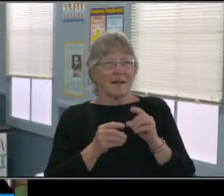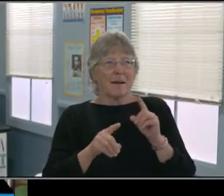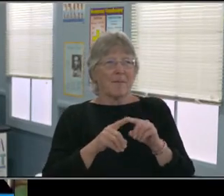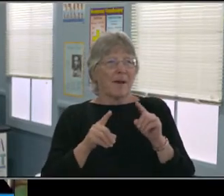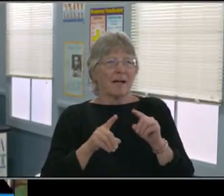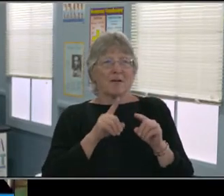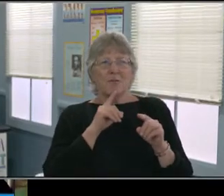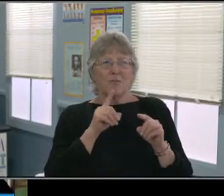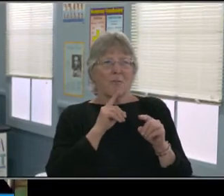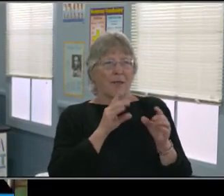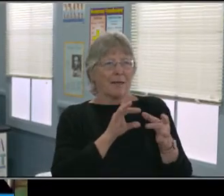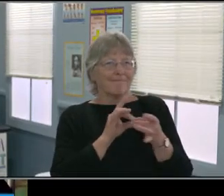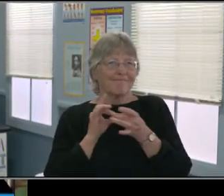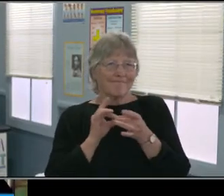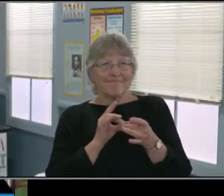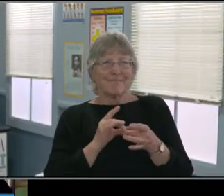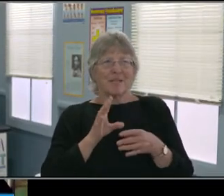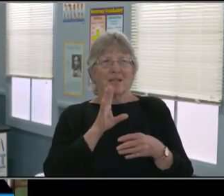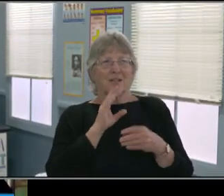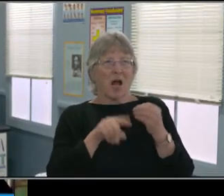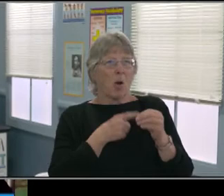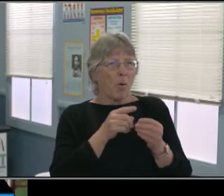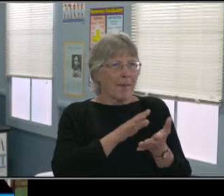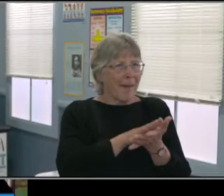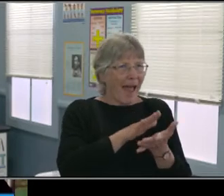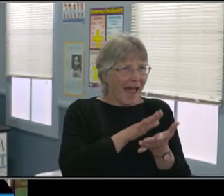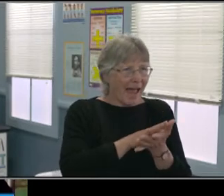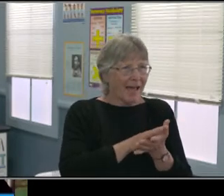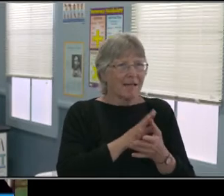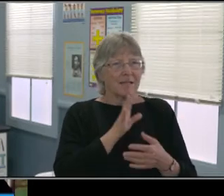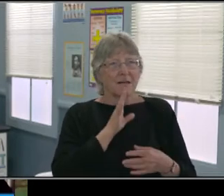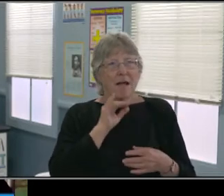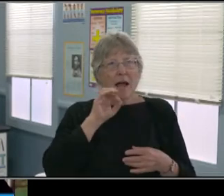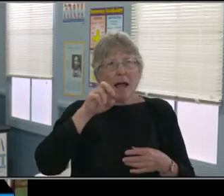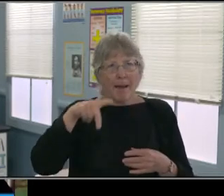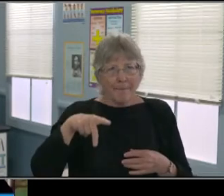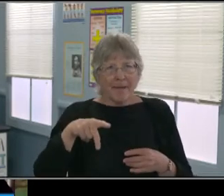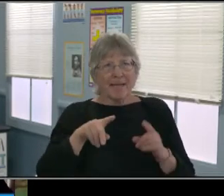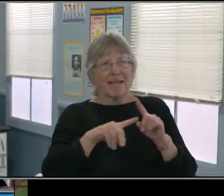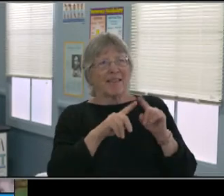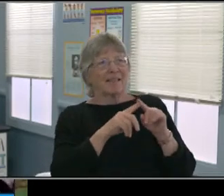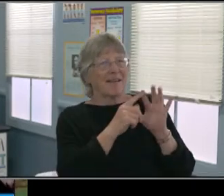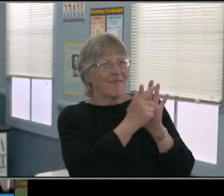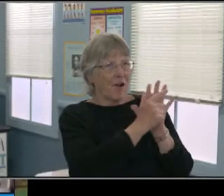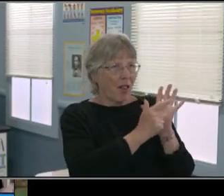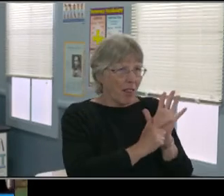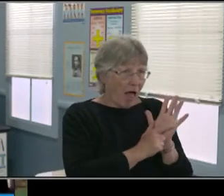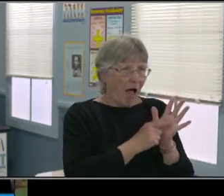don't have the resources. There are a lot of kids who are at McDonald's logging in and doing whatever they need to do